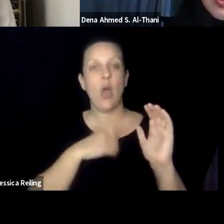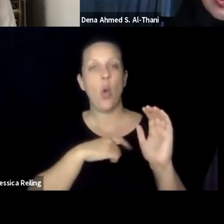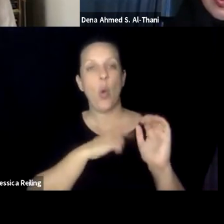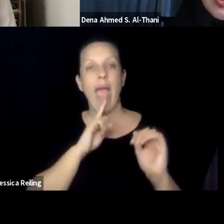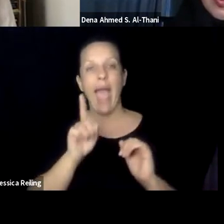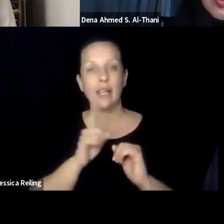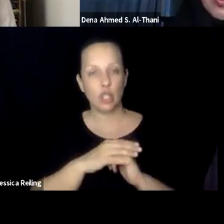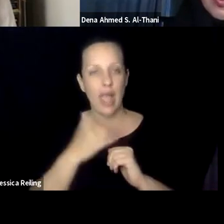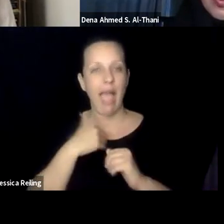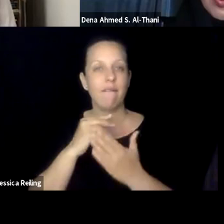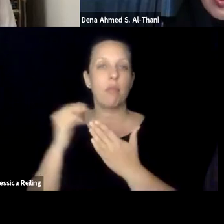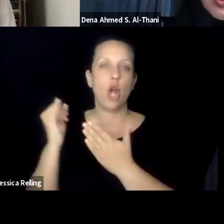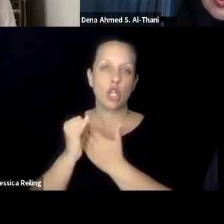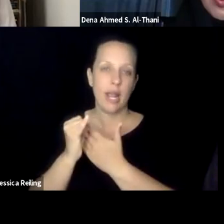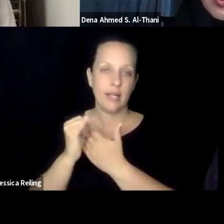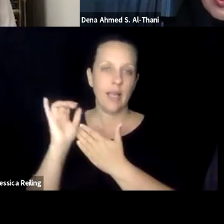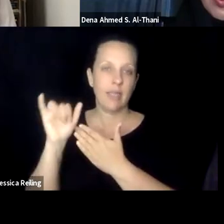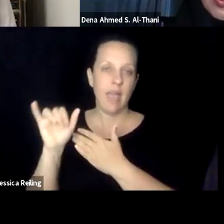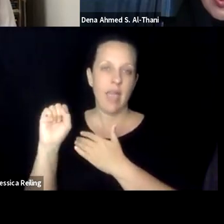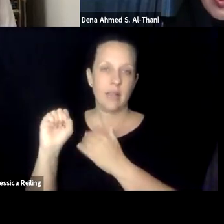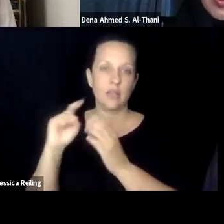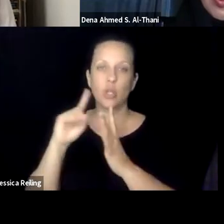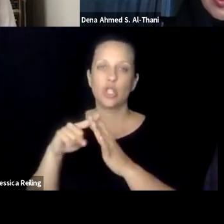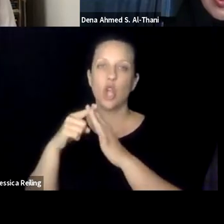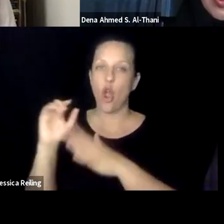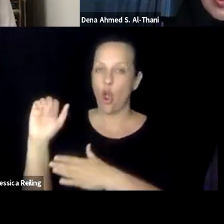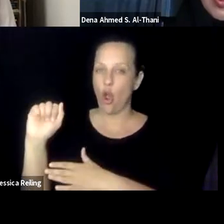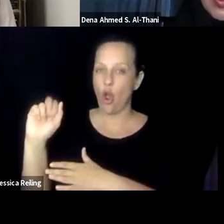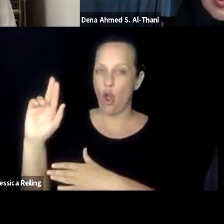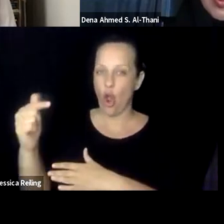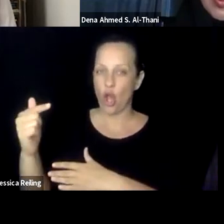And has big companies on it, basically. And we